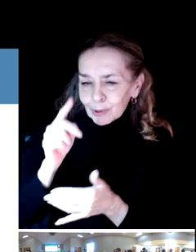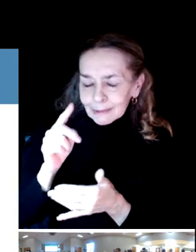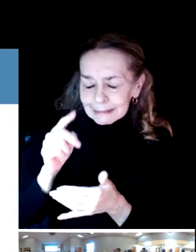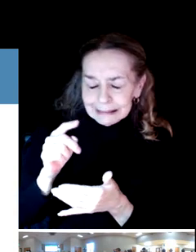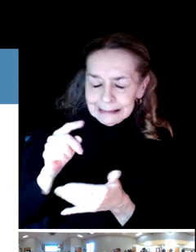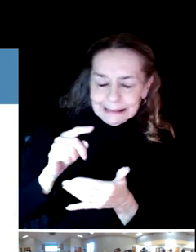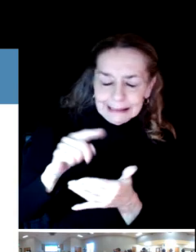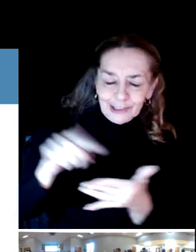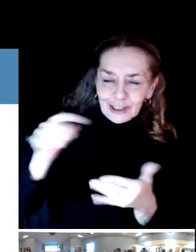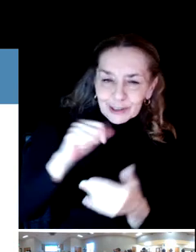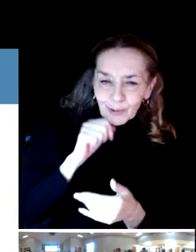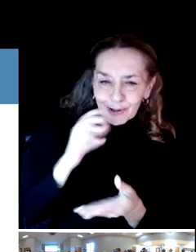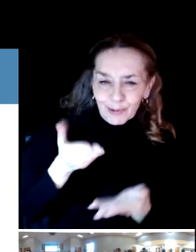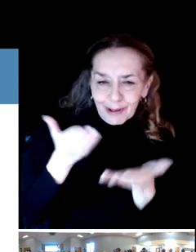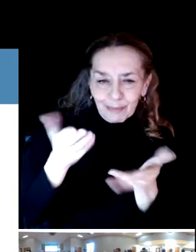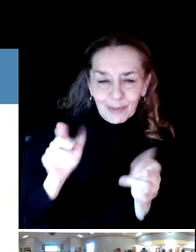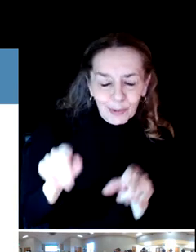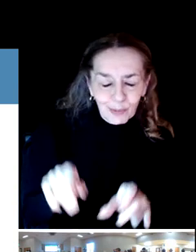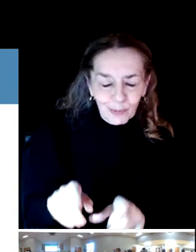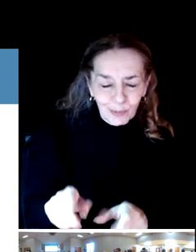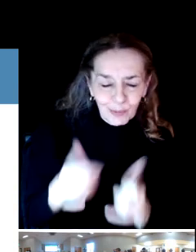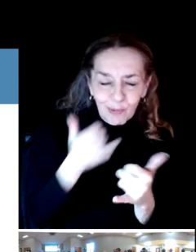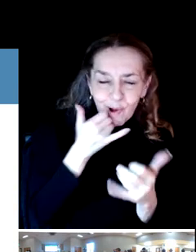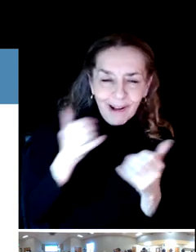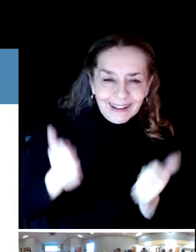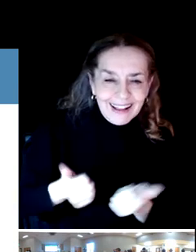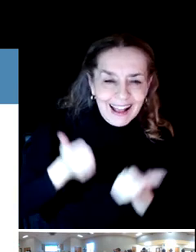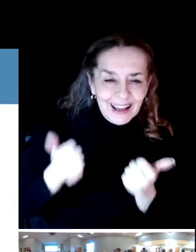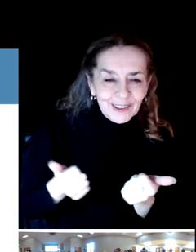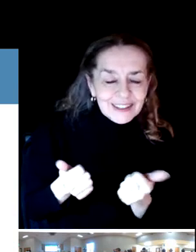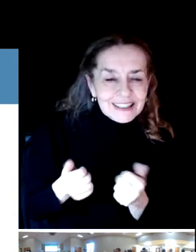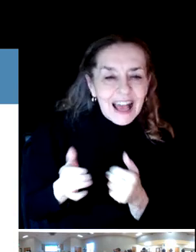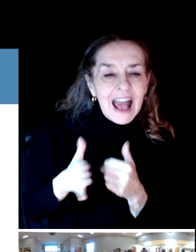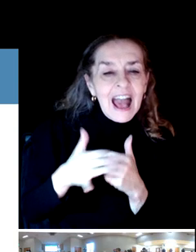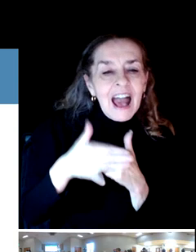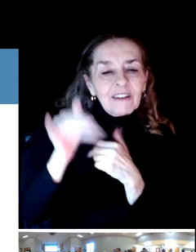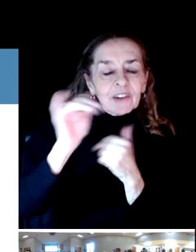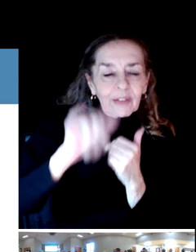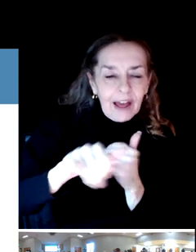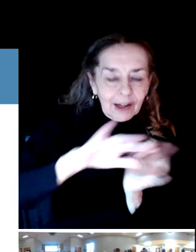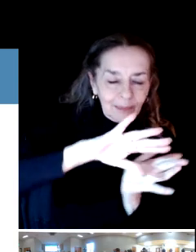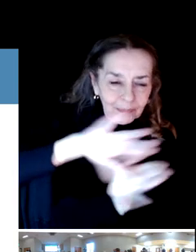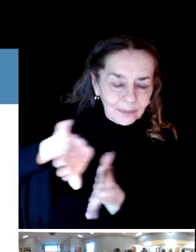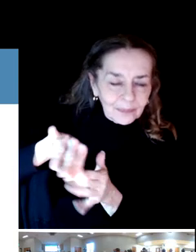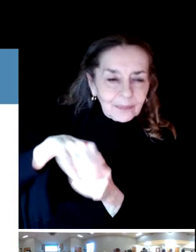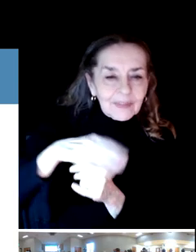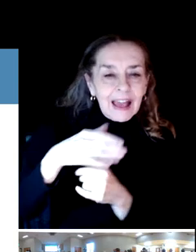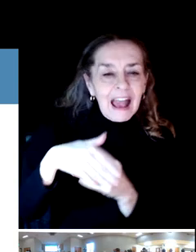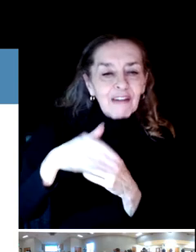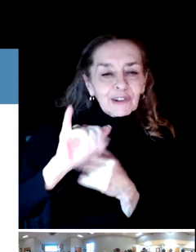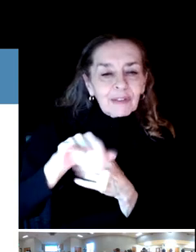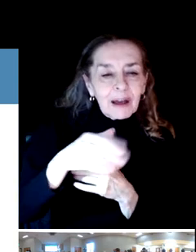After the findings presentation, we will finally start talking about what do we do with all this information?